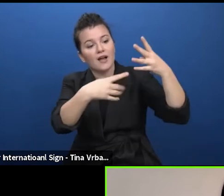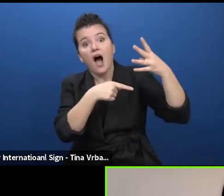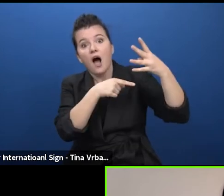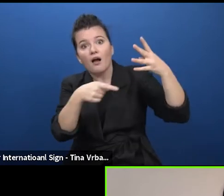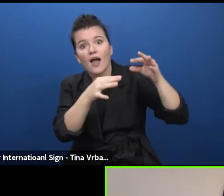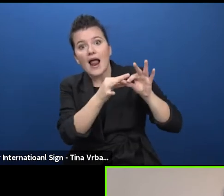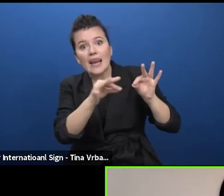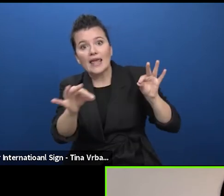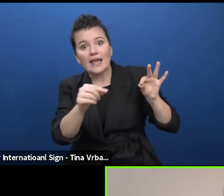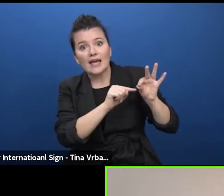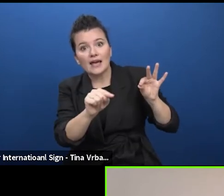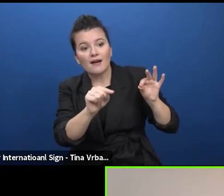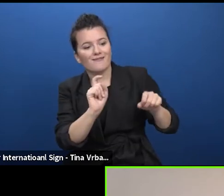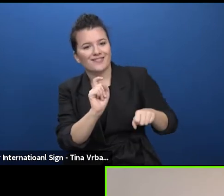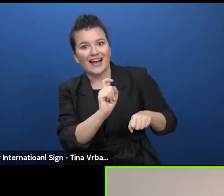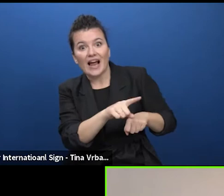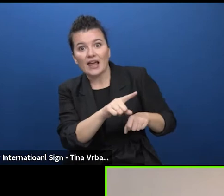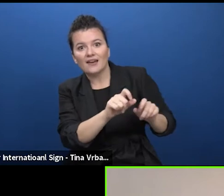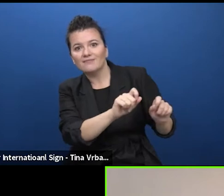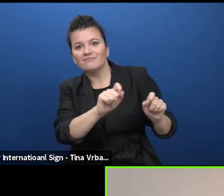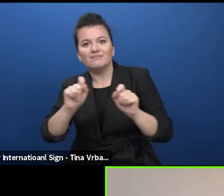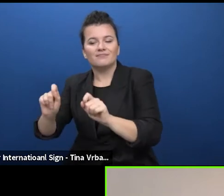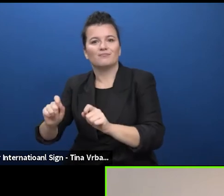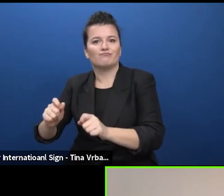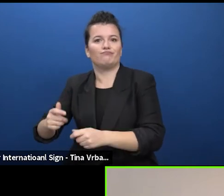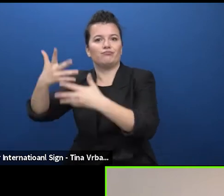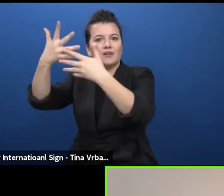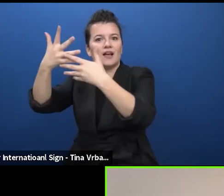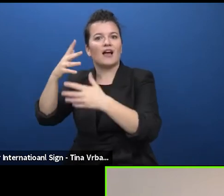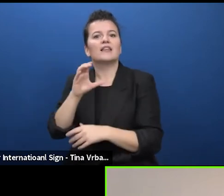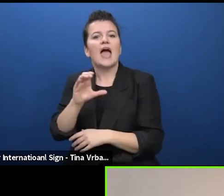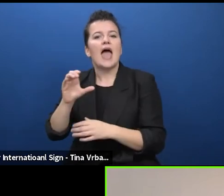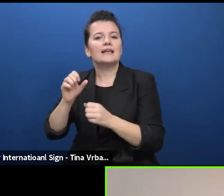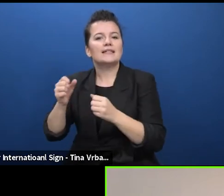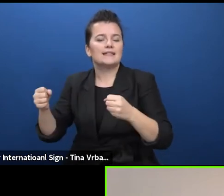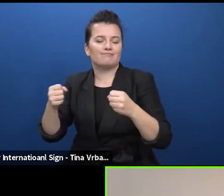live captioning and translation of the discussions throughout the three days.